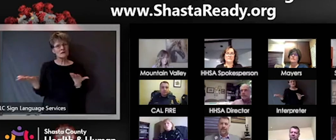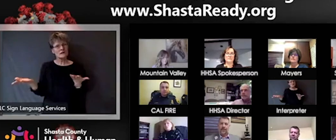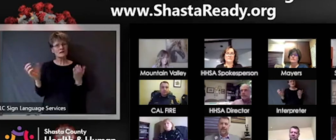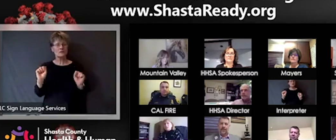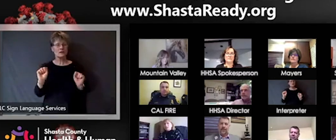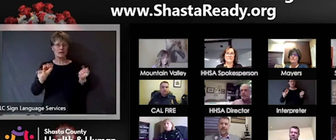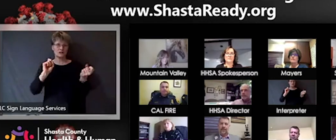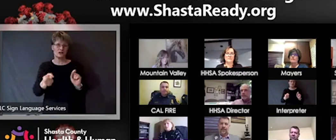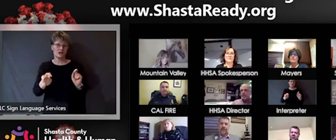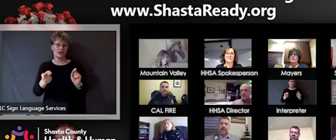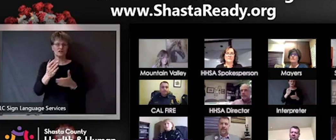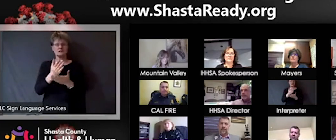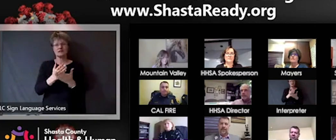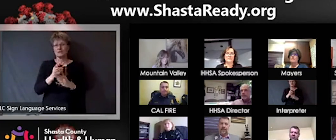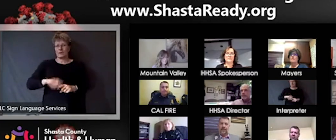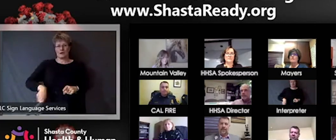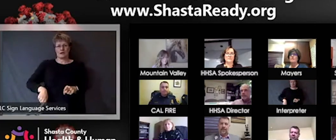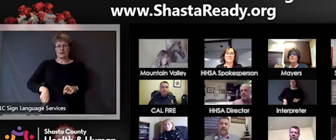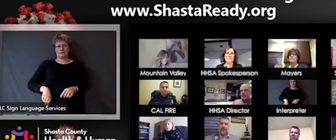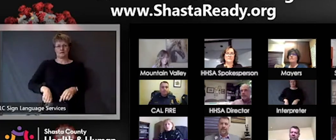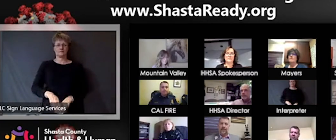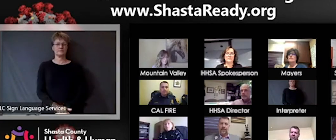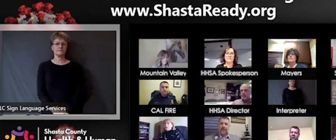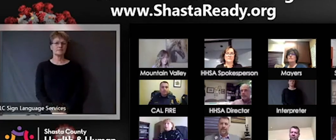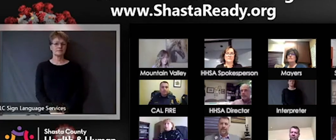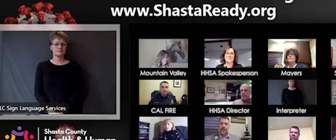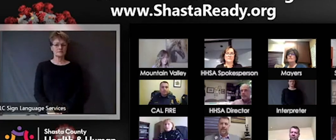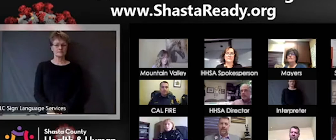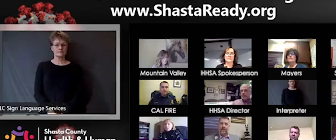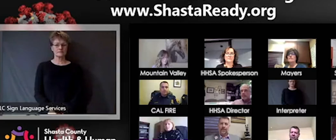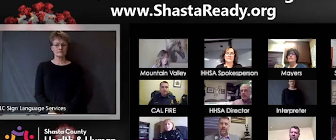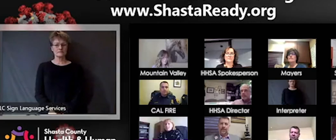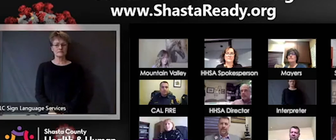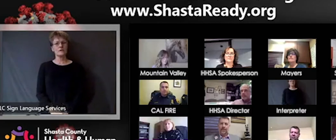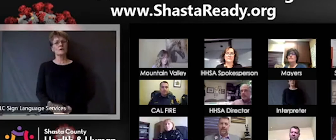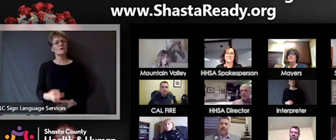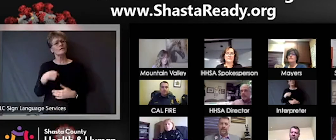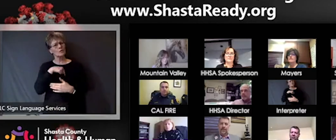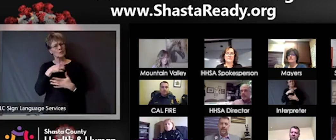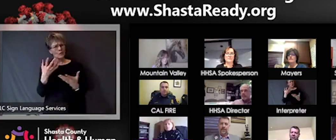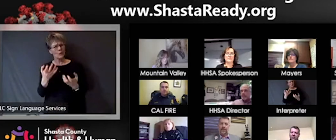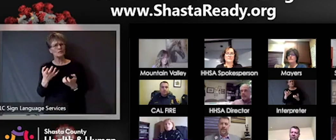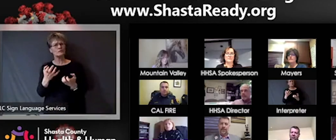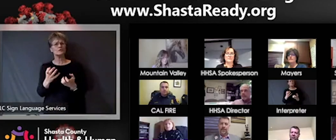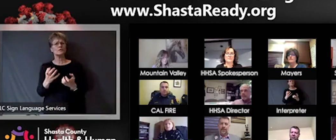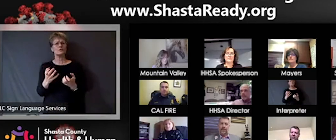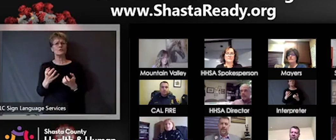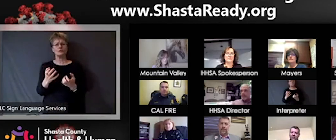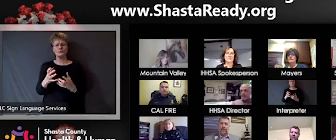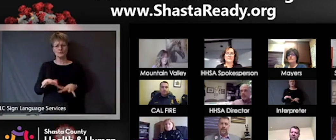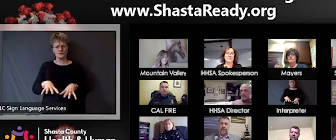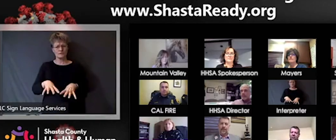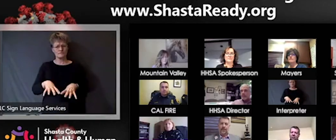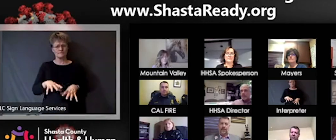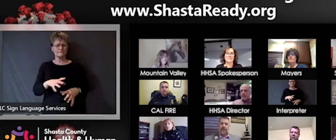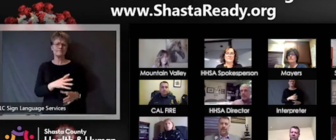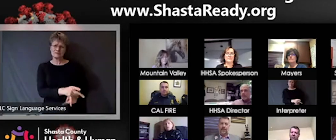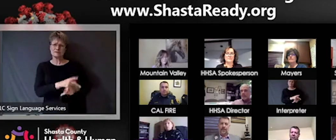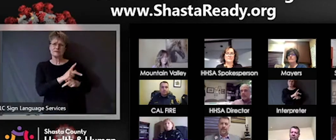ones we can to try to be mindful of that for our own mental wellness and so kind